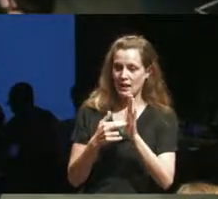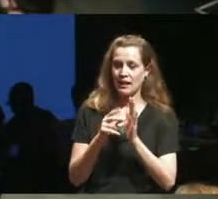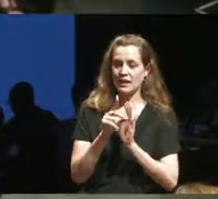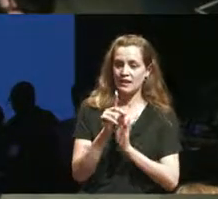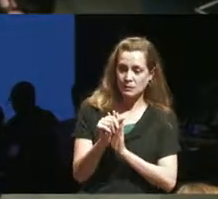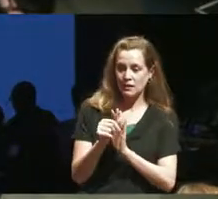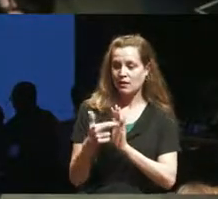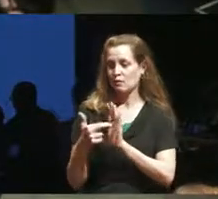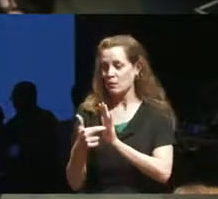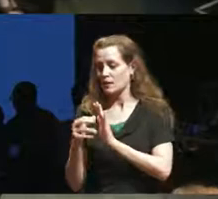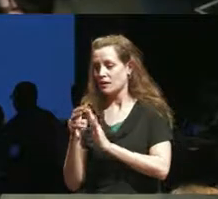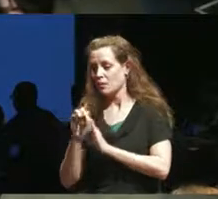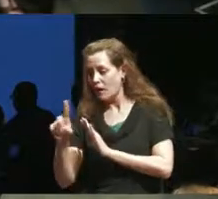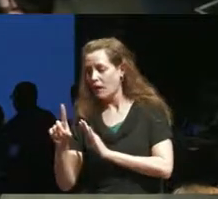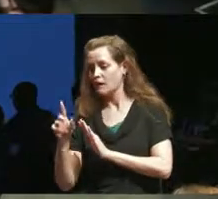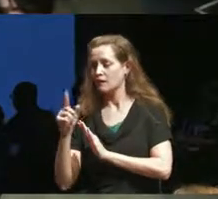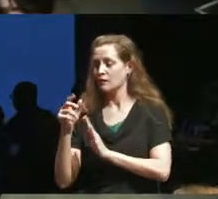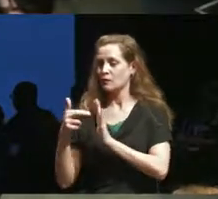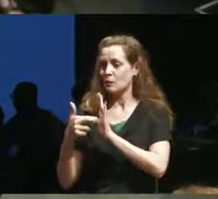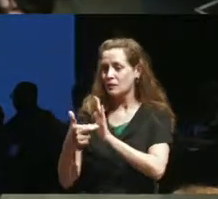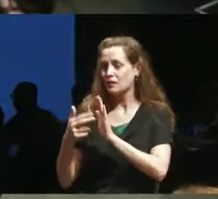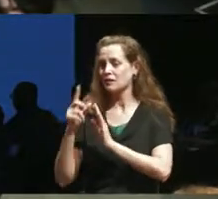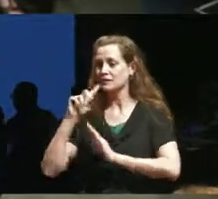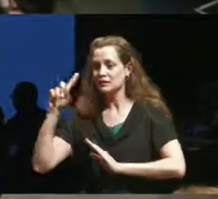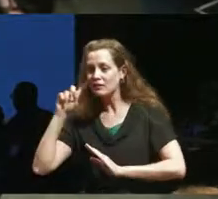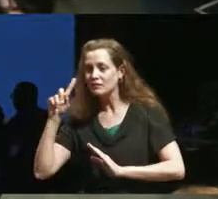illness on stage with what Alex was talking about in terms of the kind of